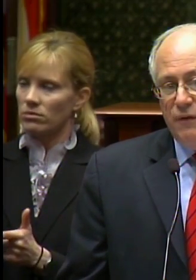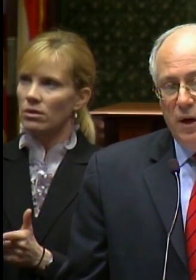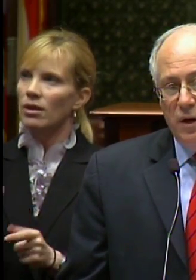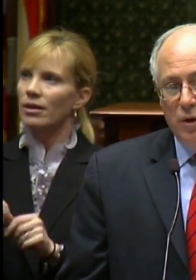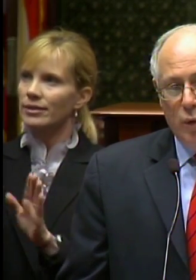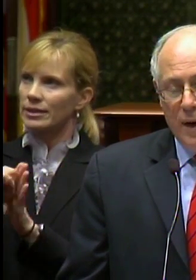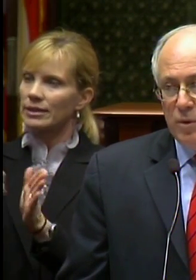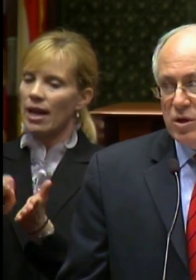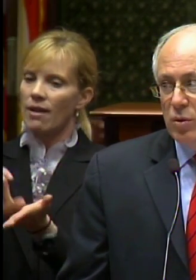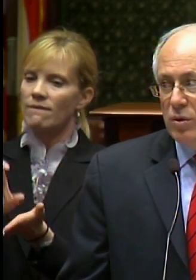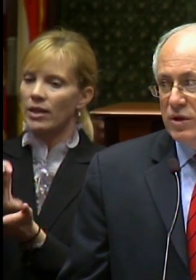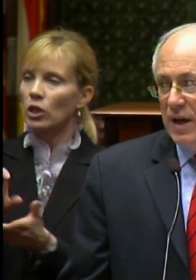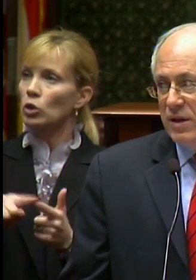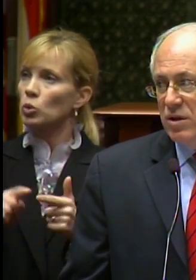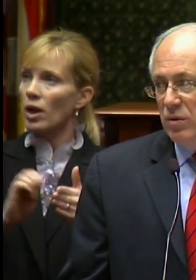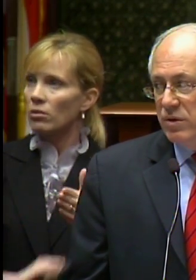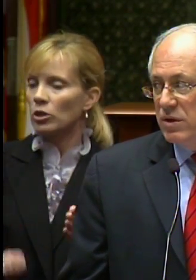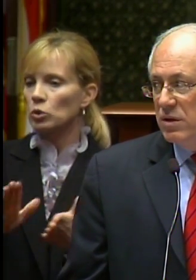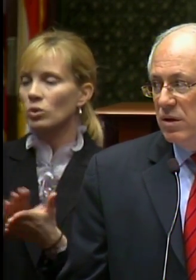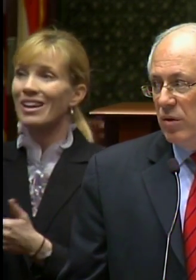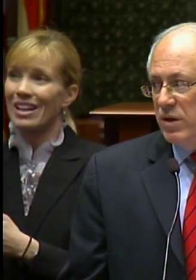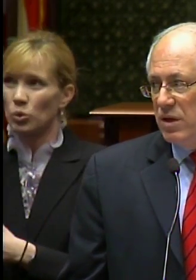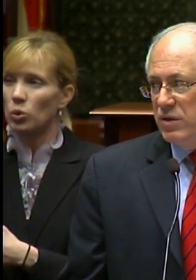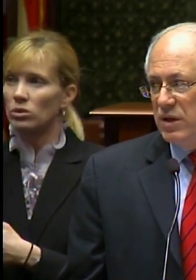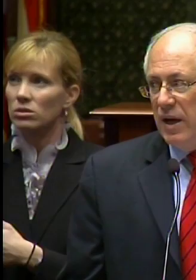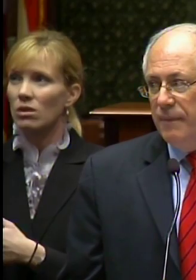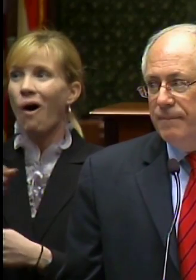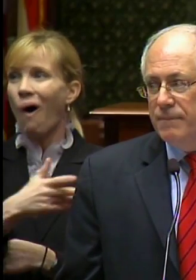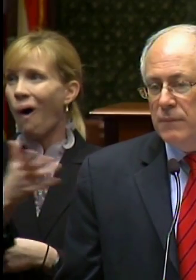funding to grammar schools and high schools across our state